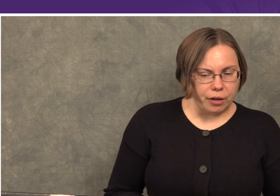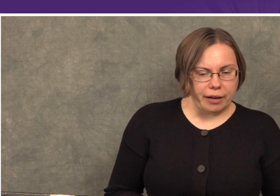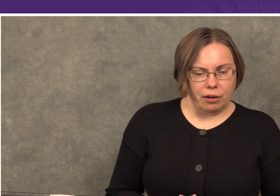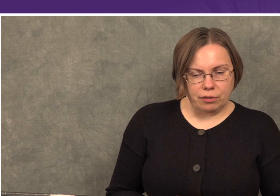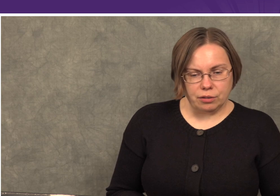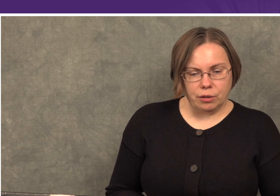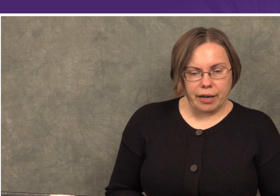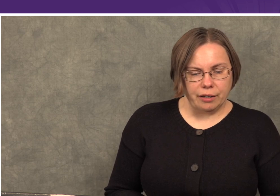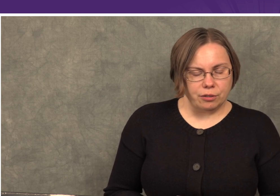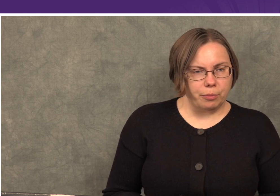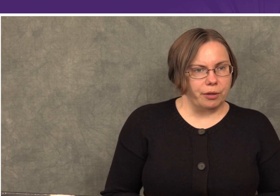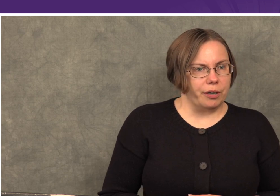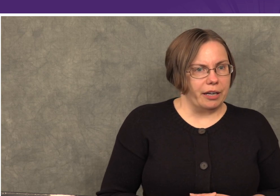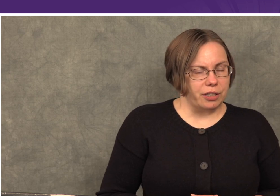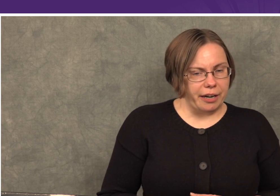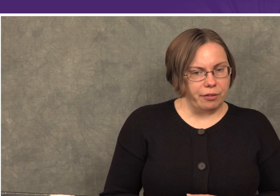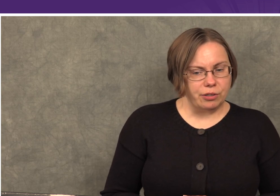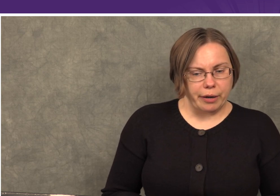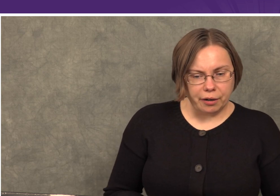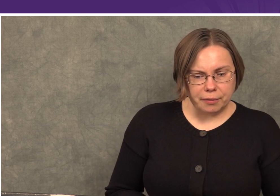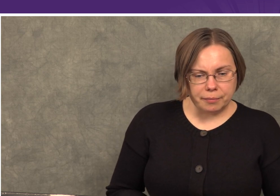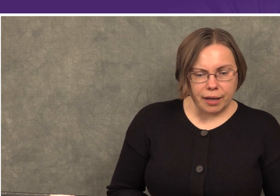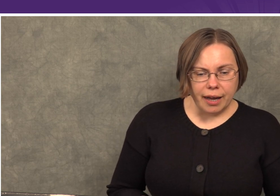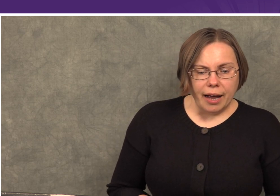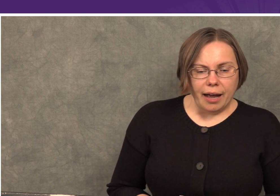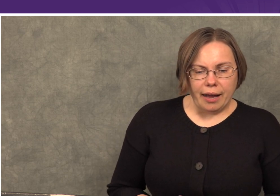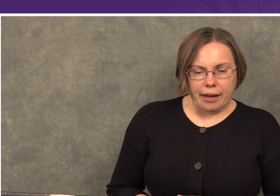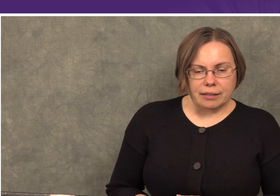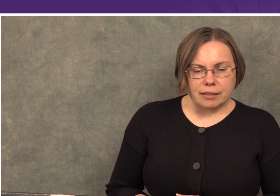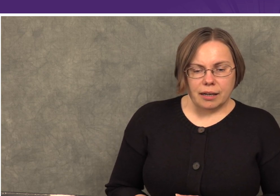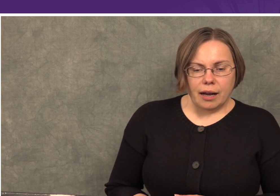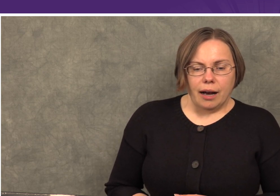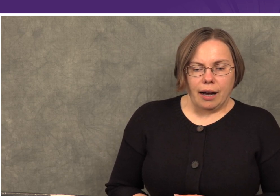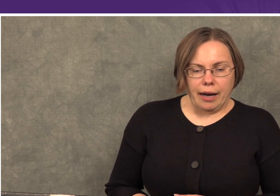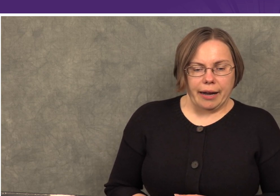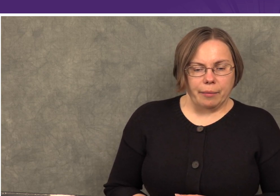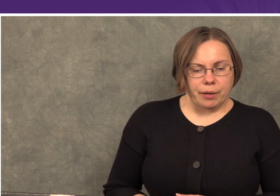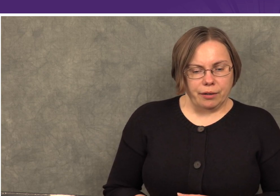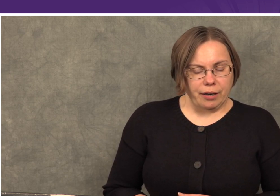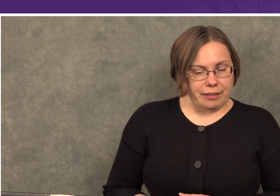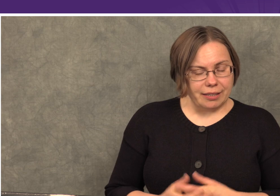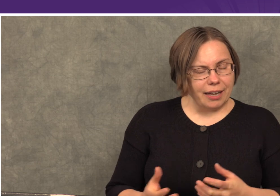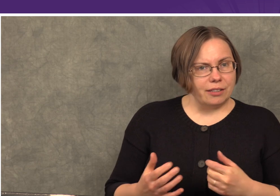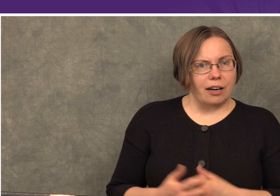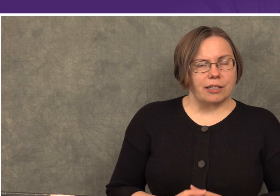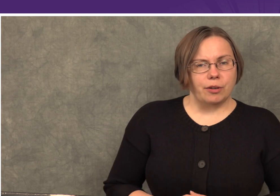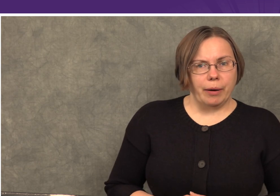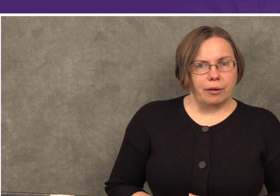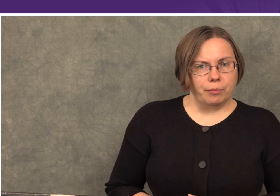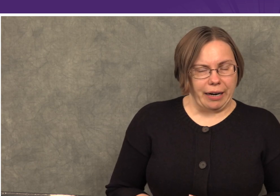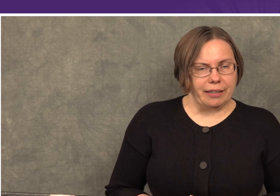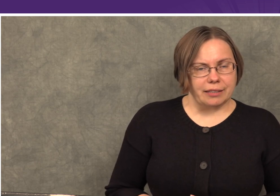and also an interpreter educator and trainer. I am here, as I said, to talk to you about practice